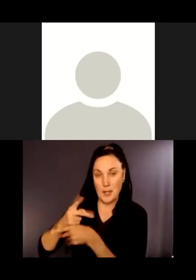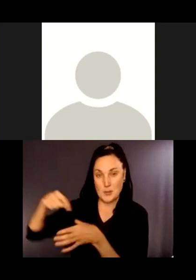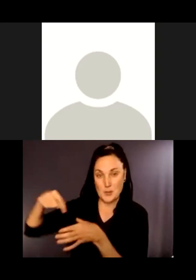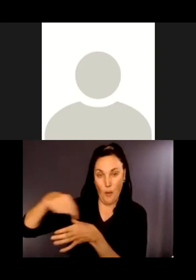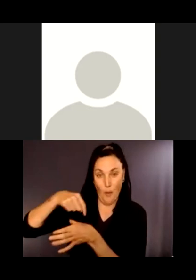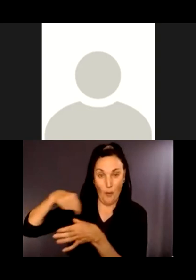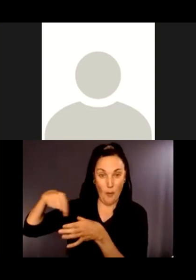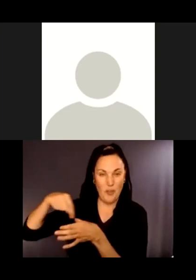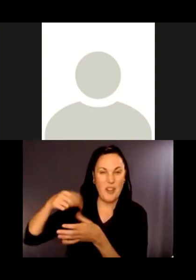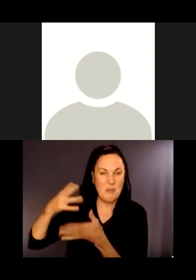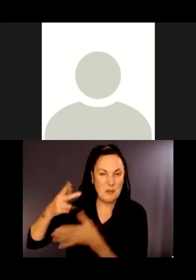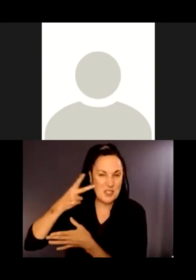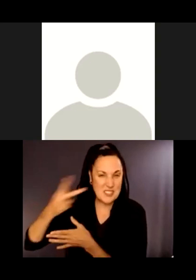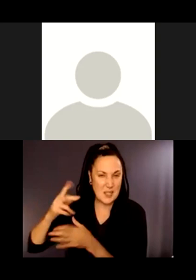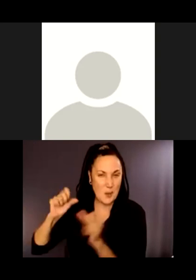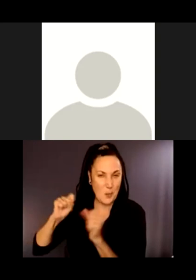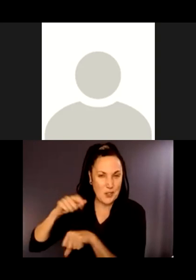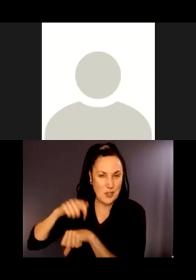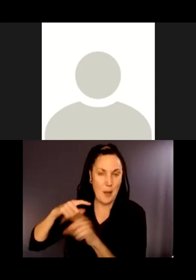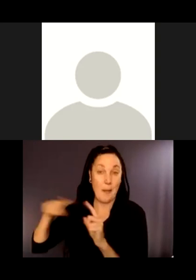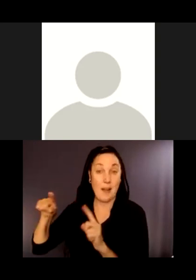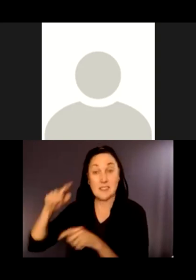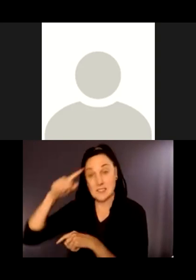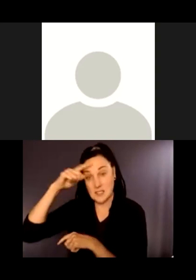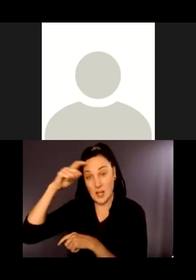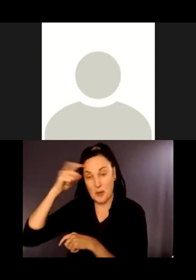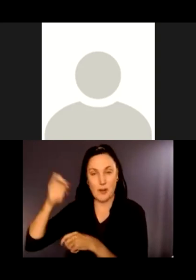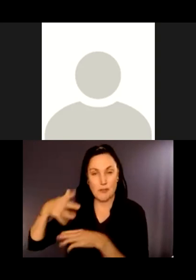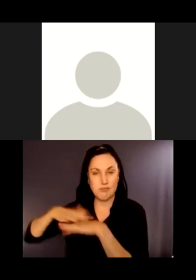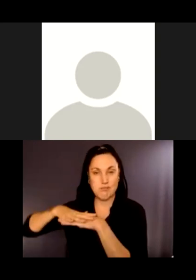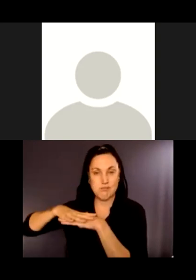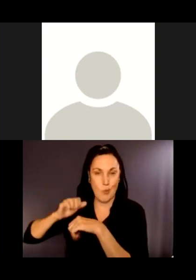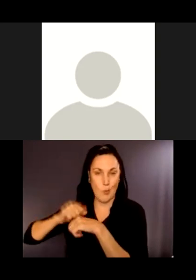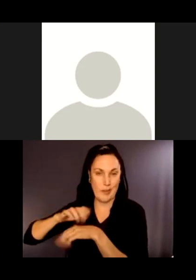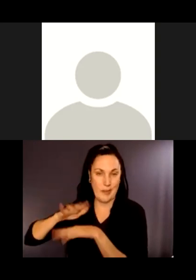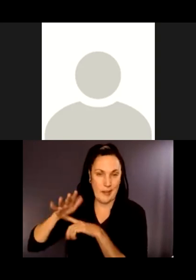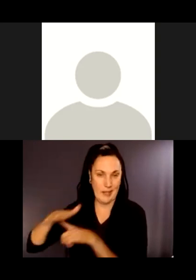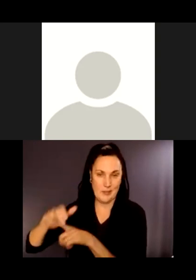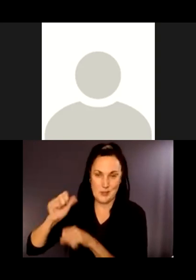covered in leaves in the summer. There's a King County maintenance hole across the creek from there.